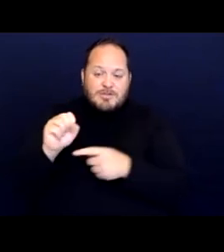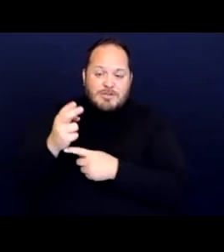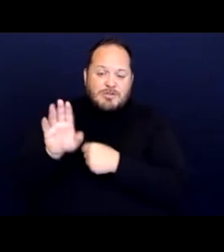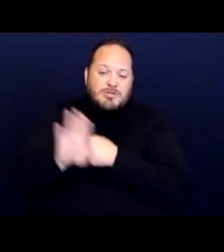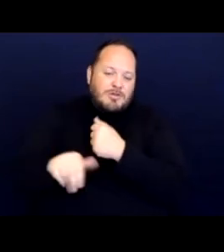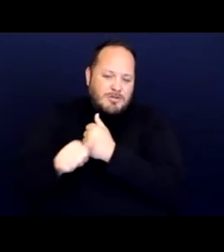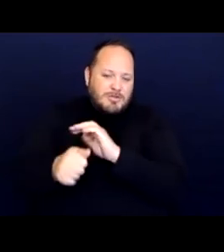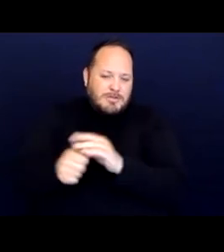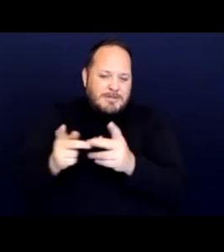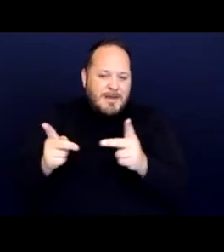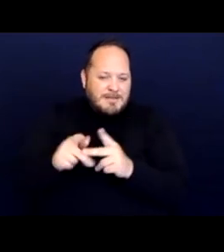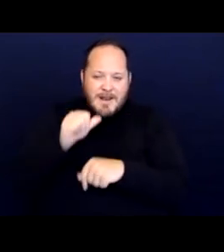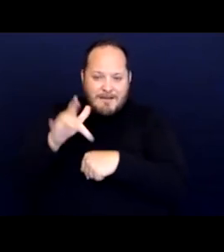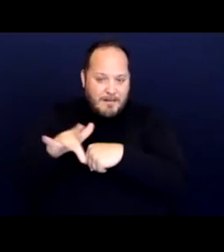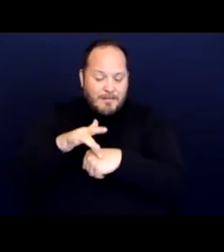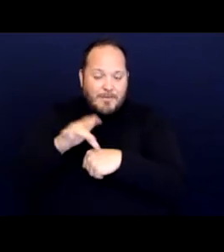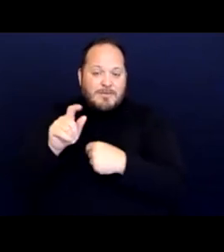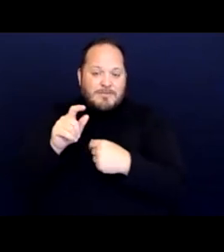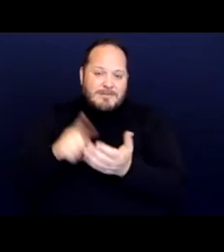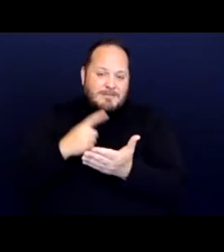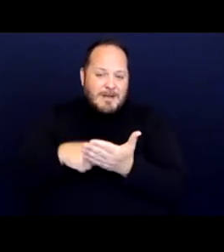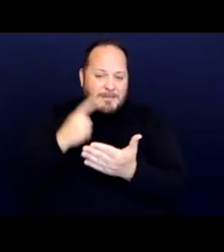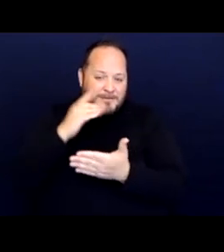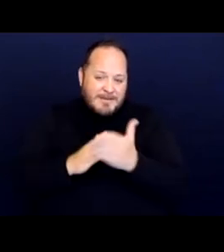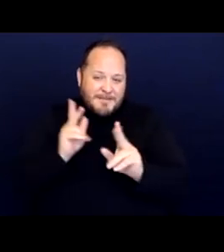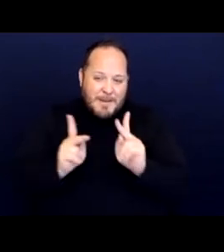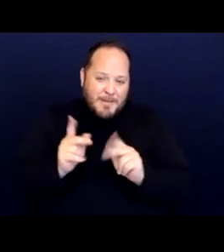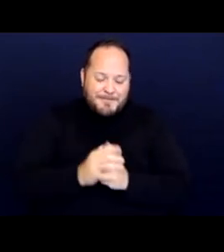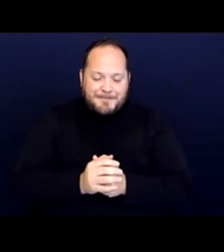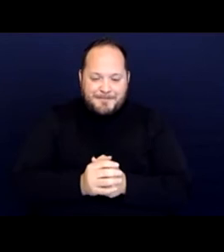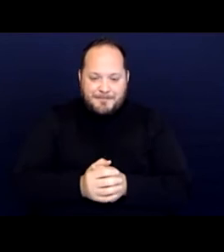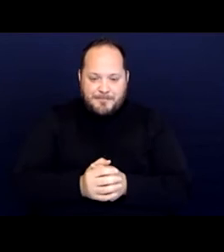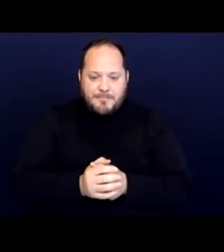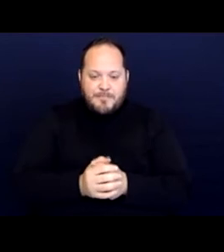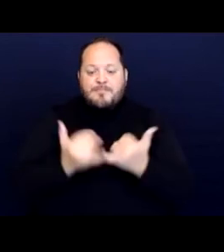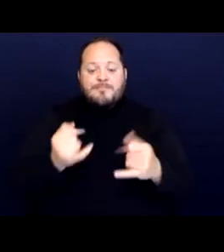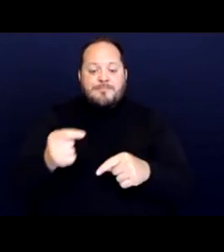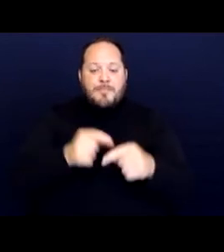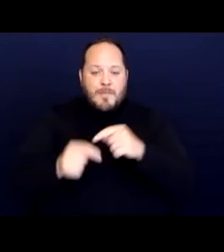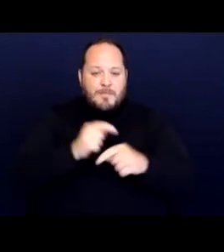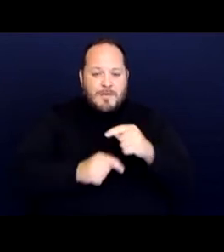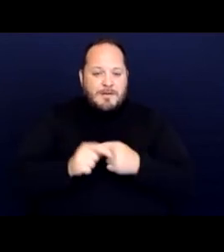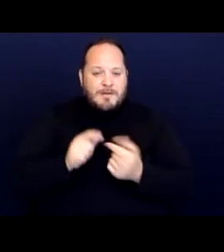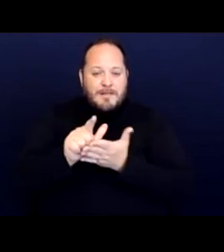at times for certain people. Now going back to the legal substantive issues